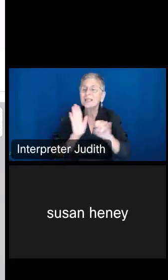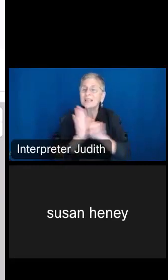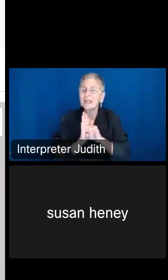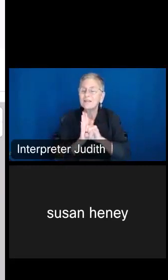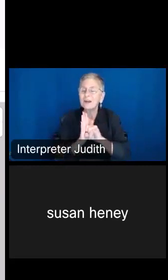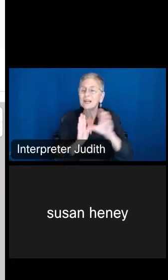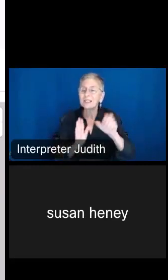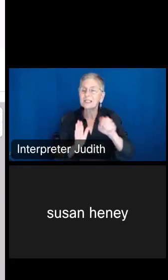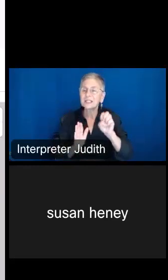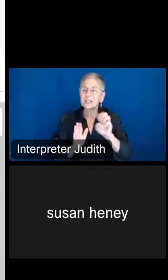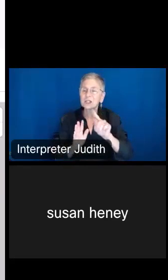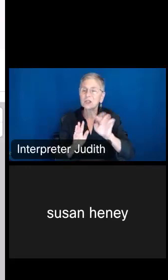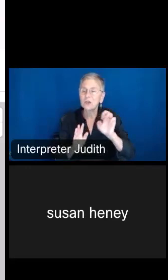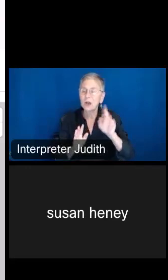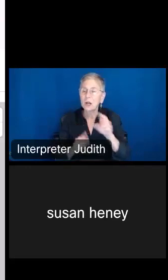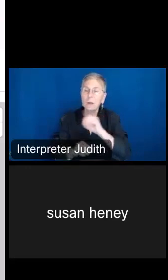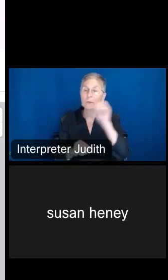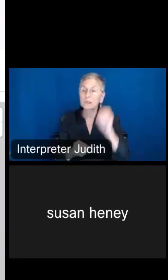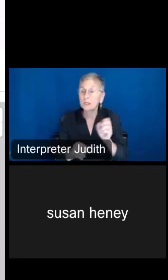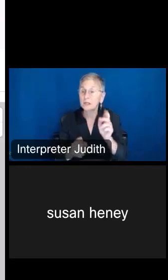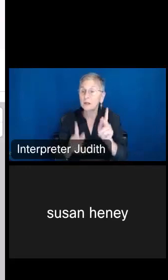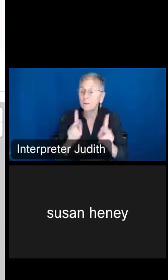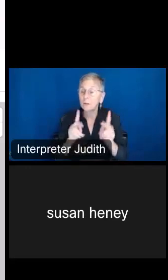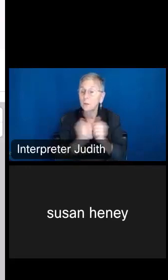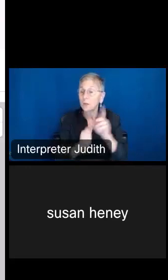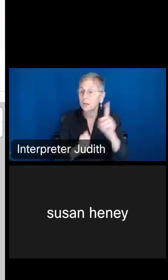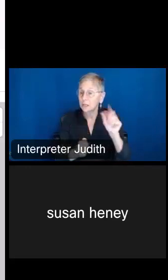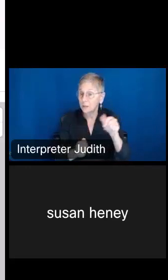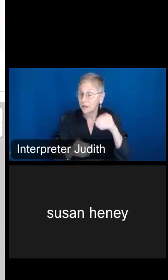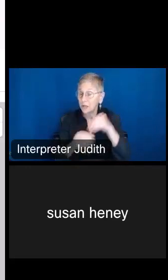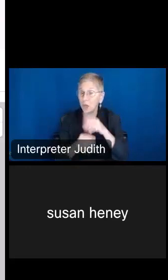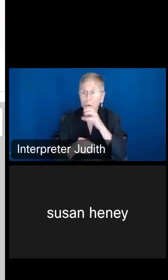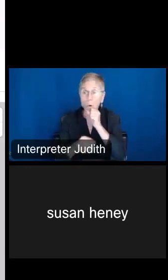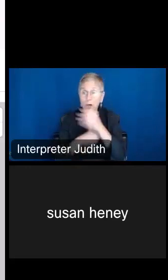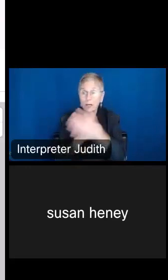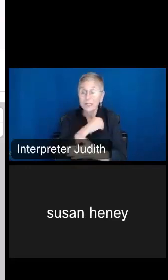the percentage of people with a disability in Orange County, Florida is over 50%. So